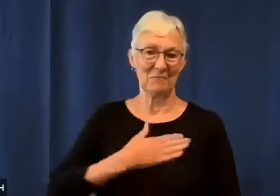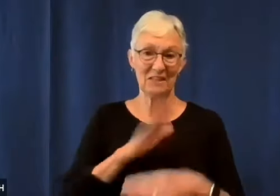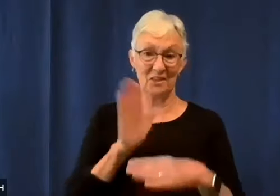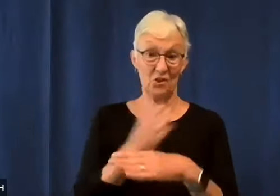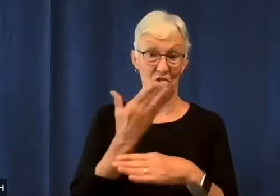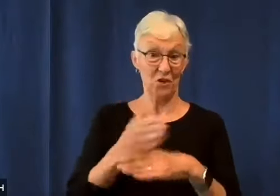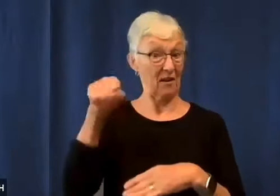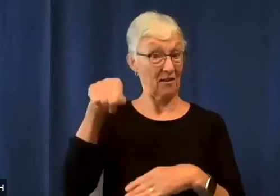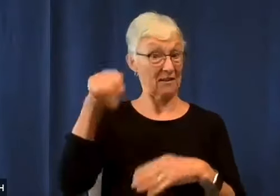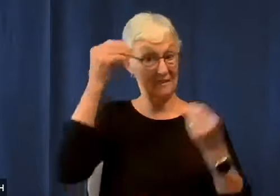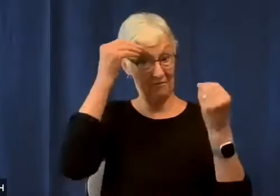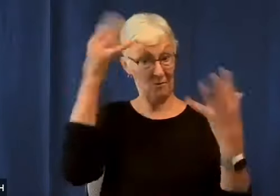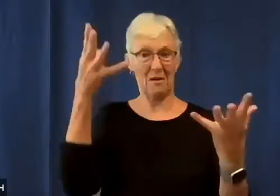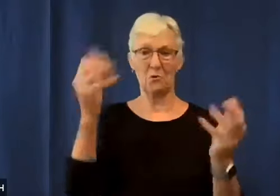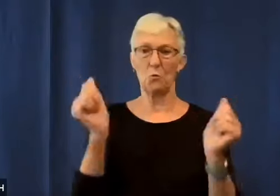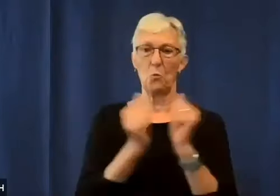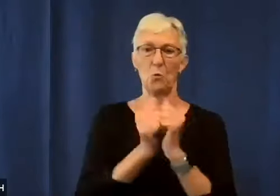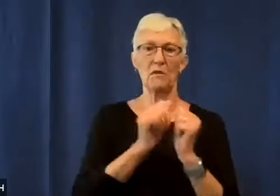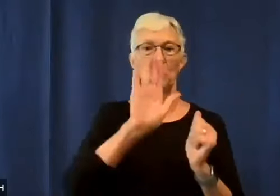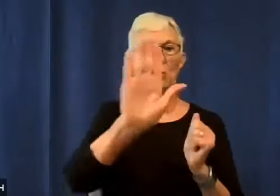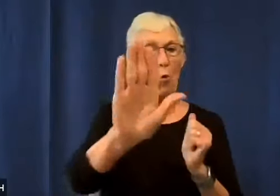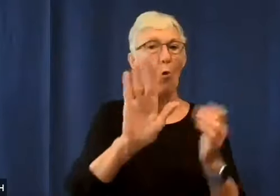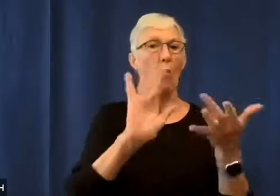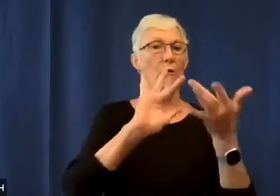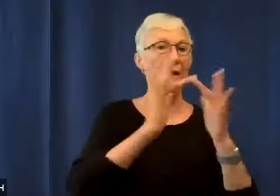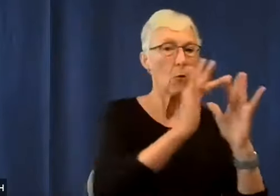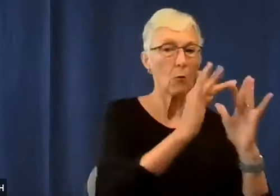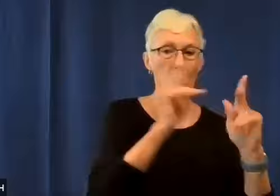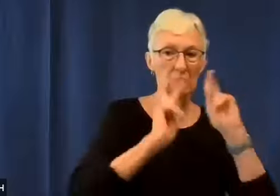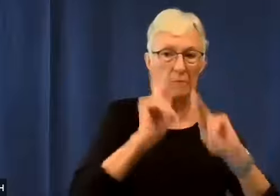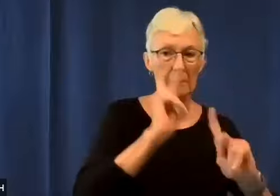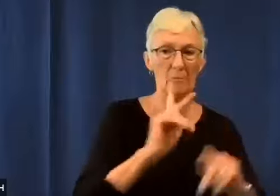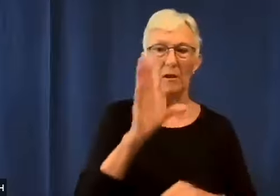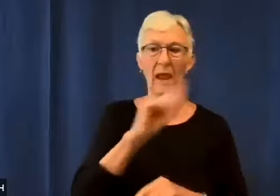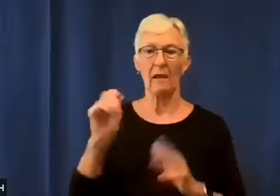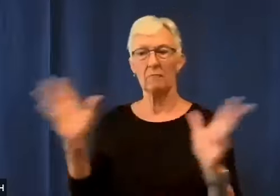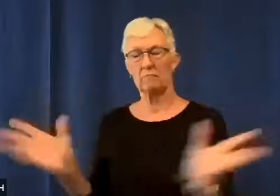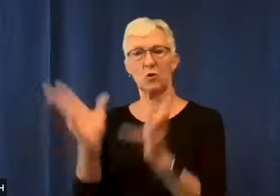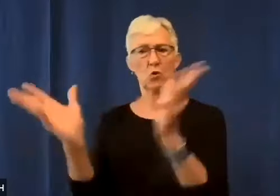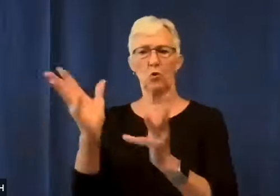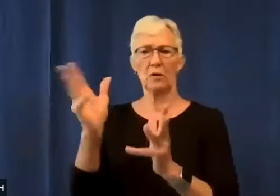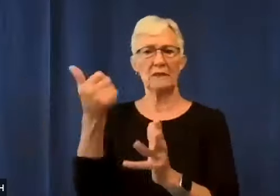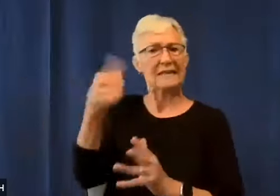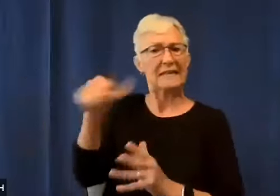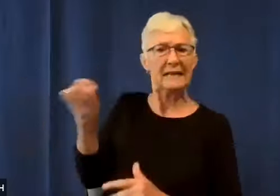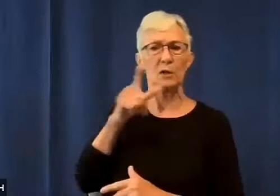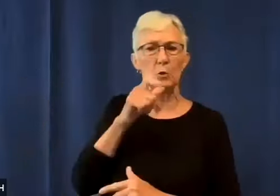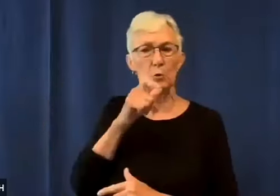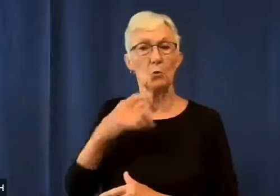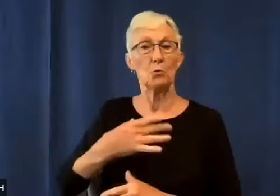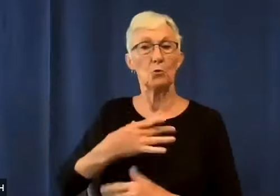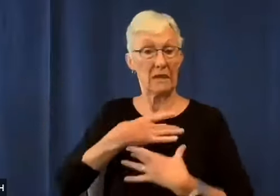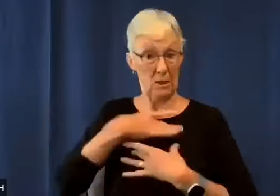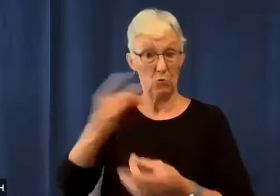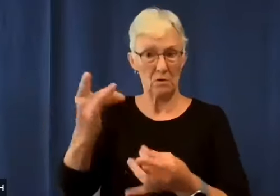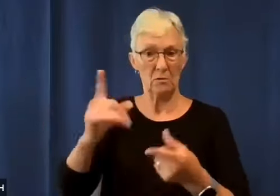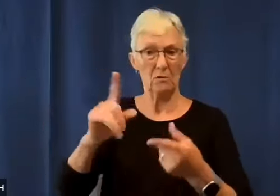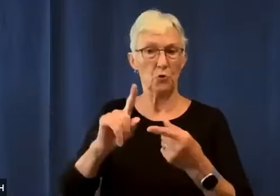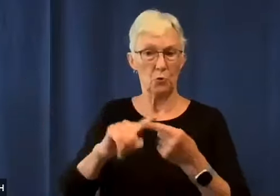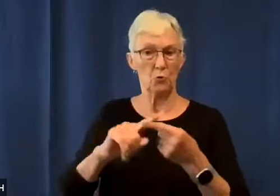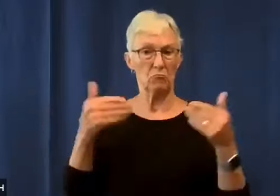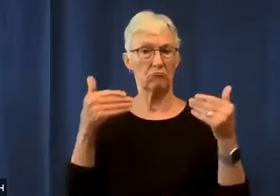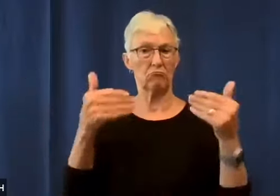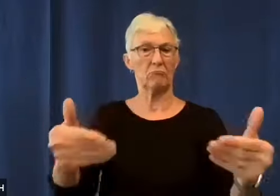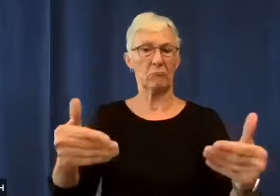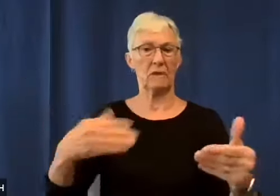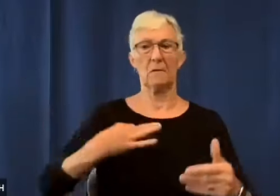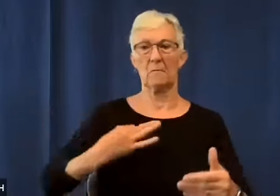Please share this information on your networks and encourage